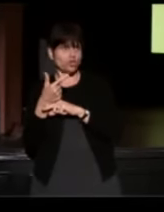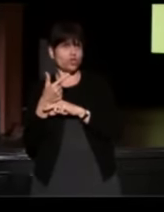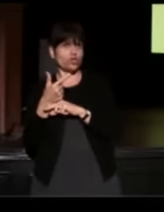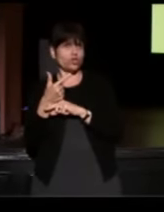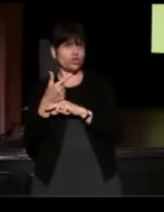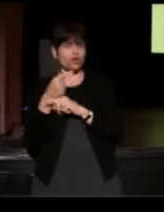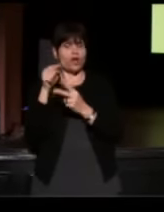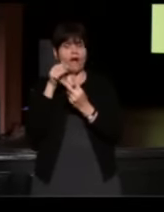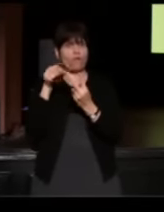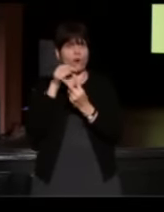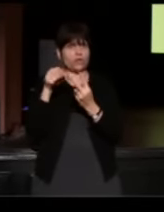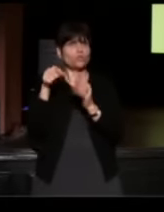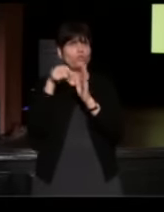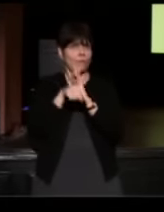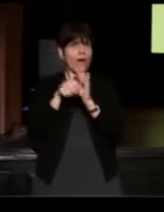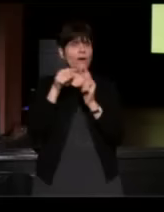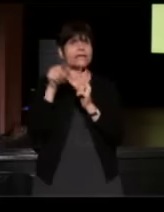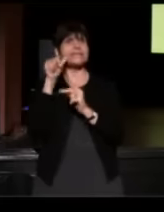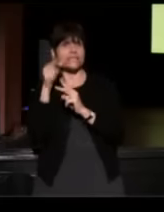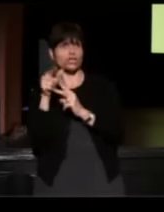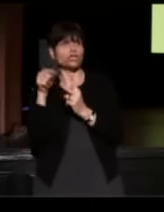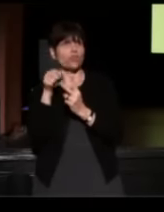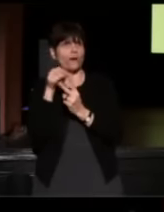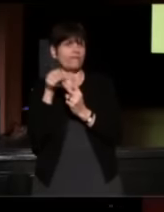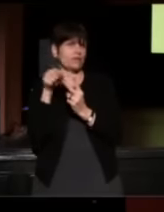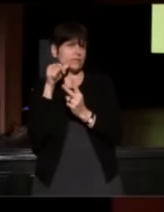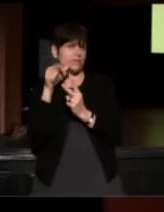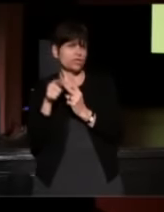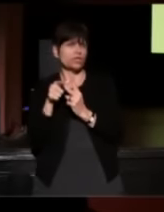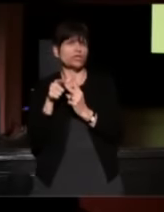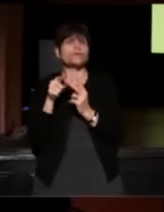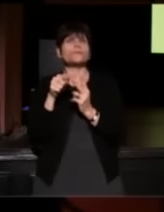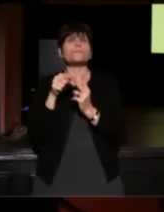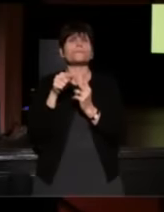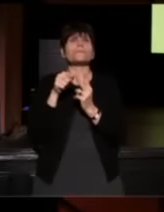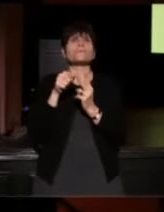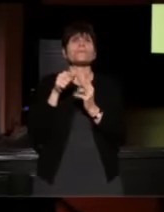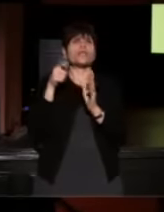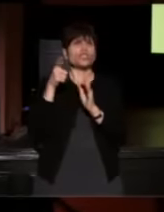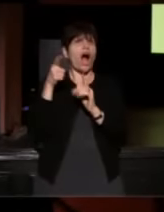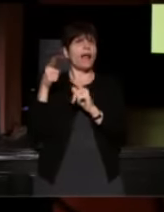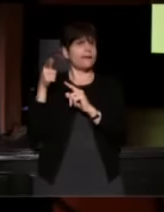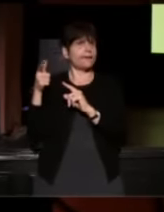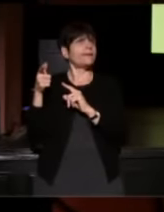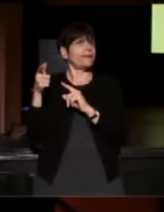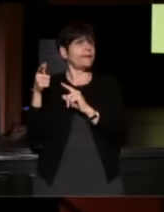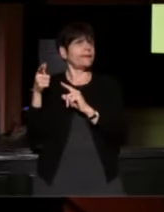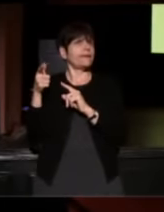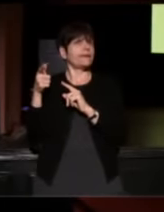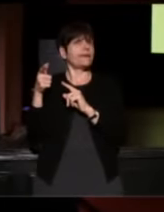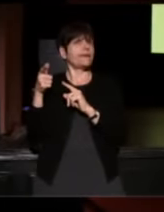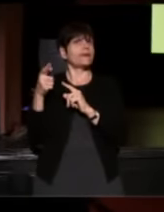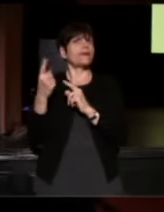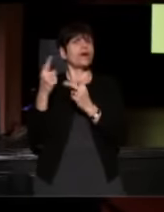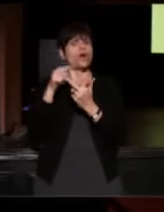who was murdered, they were shot. It turns out that one of the kids,